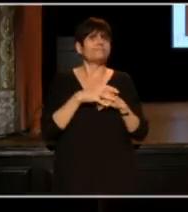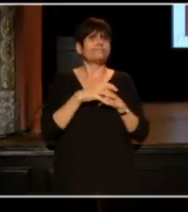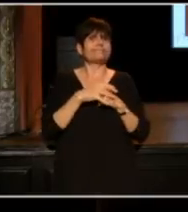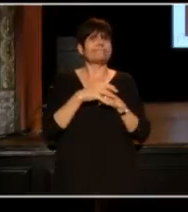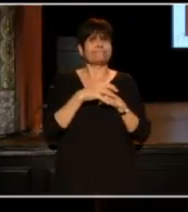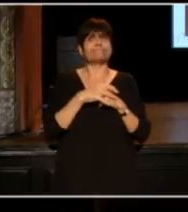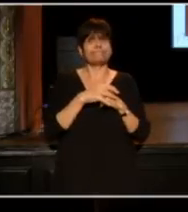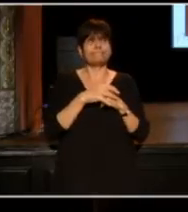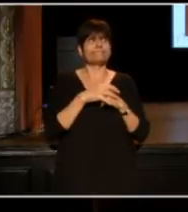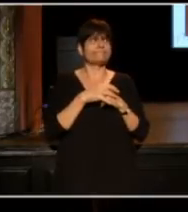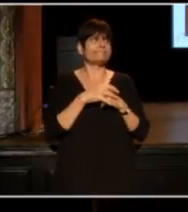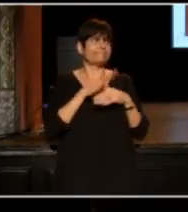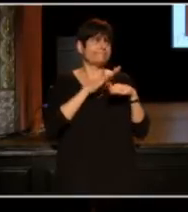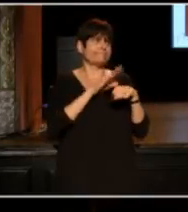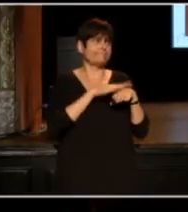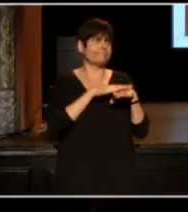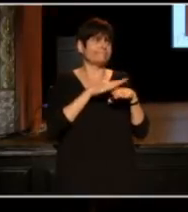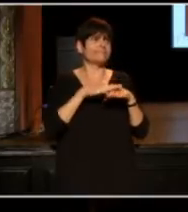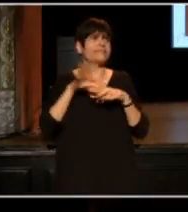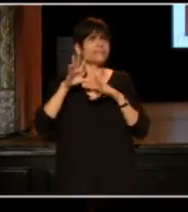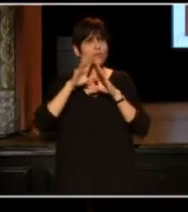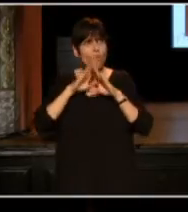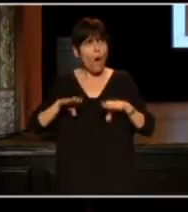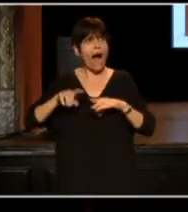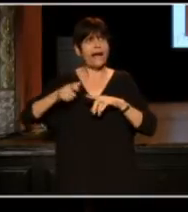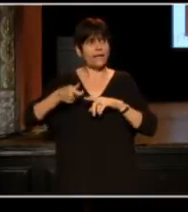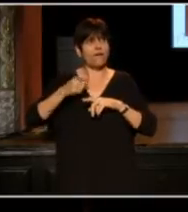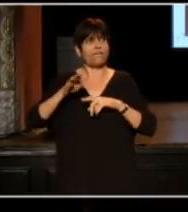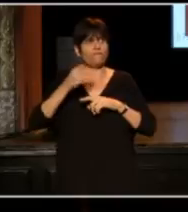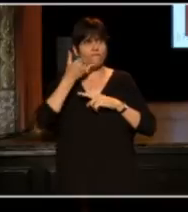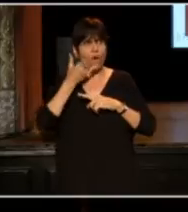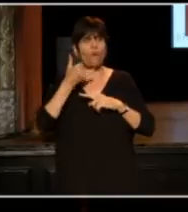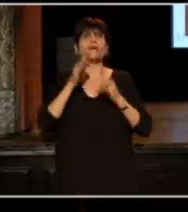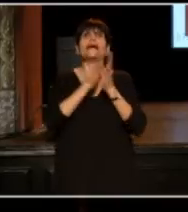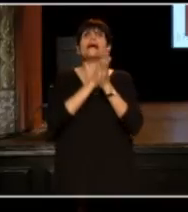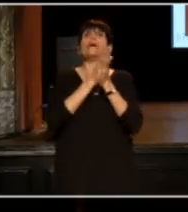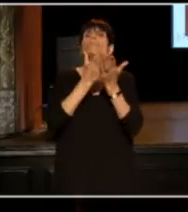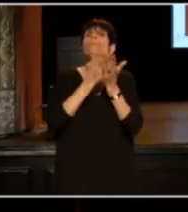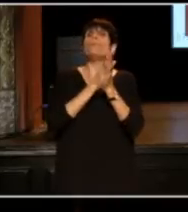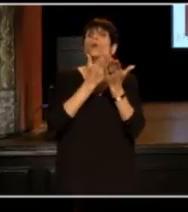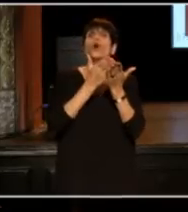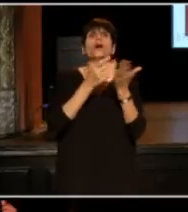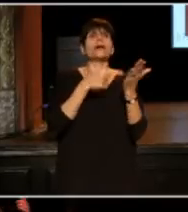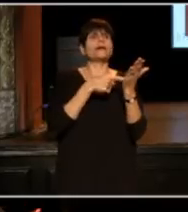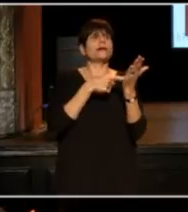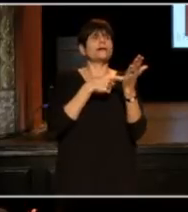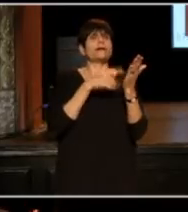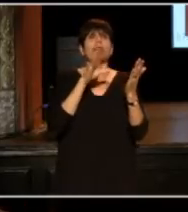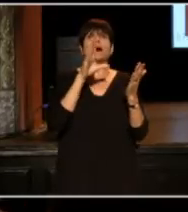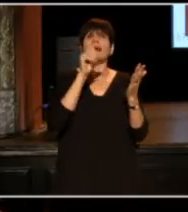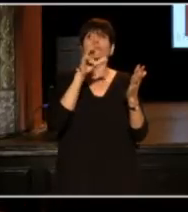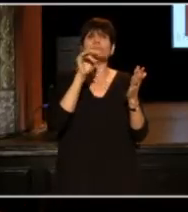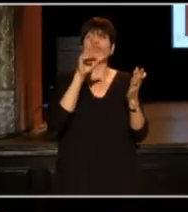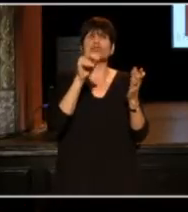But this book is an act of absurdity. There's no way to be black,